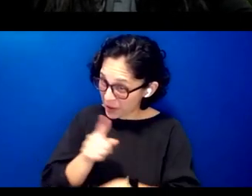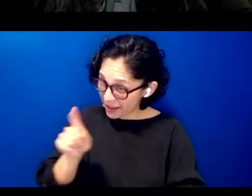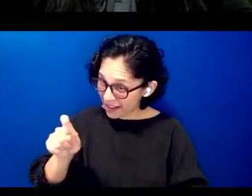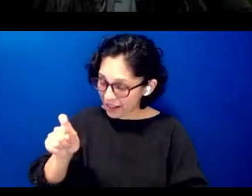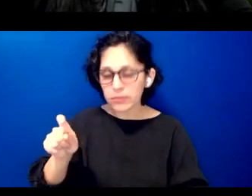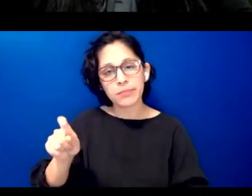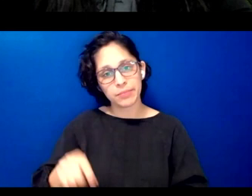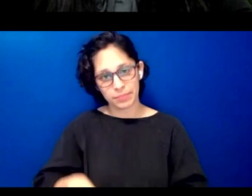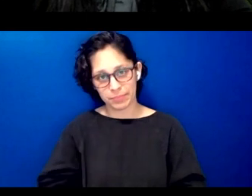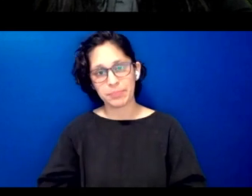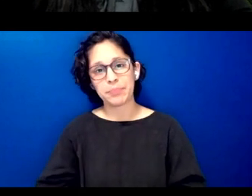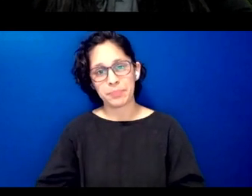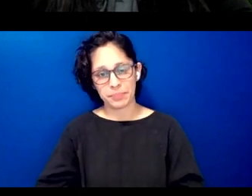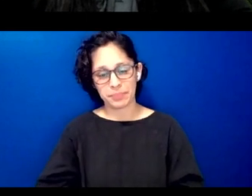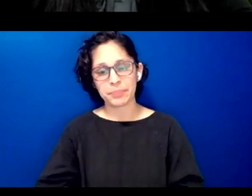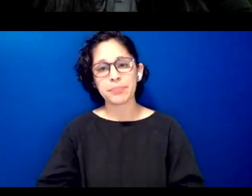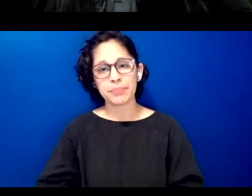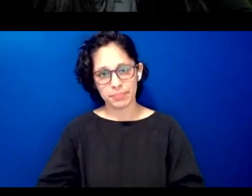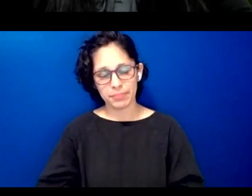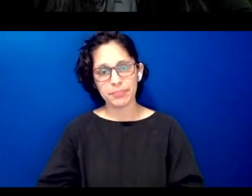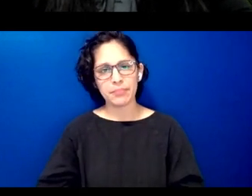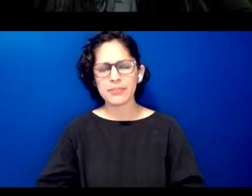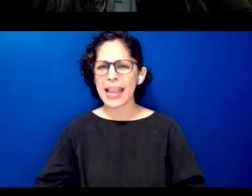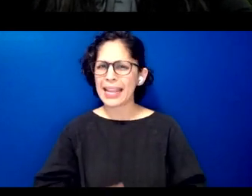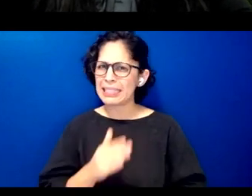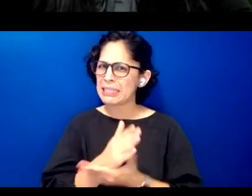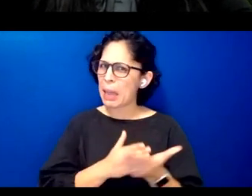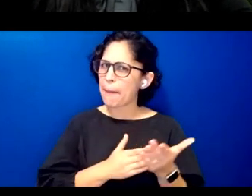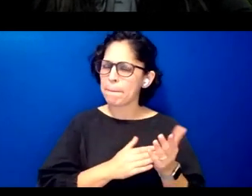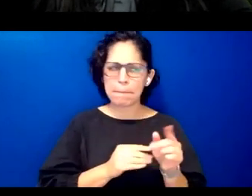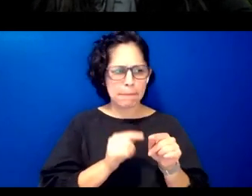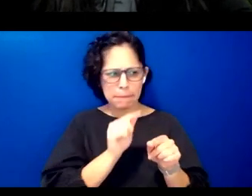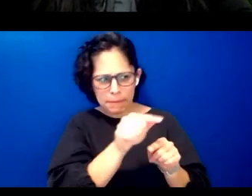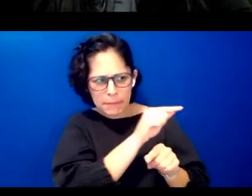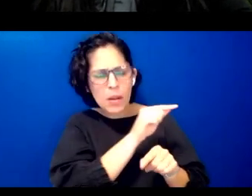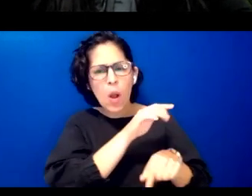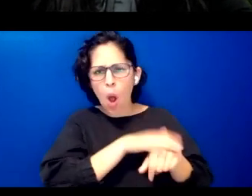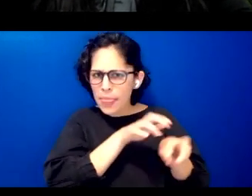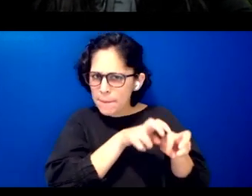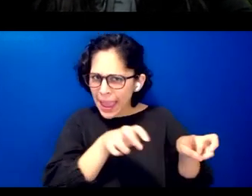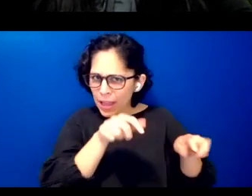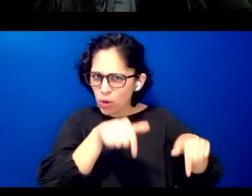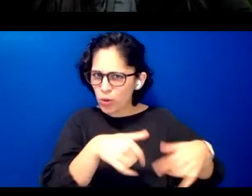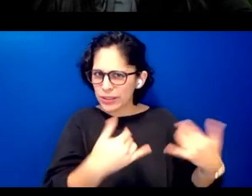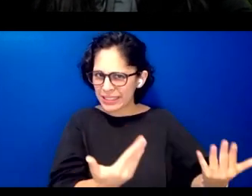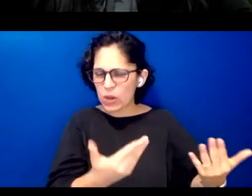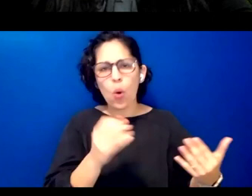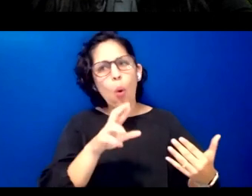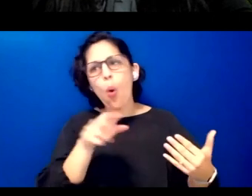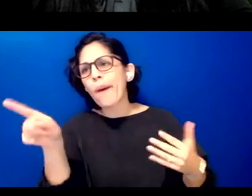or validation and maybe some of us in on the panel as well as in the audience have received